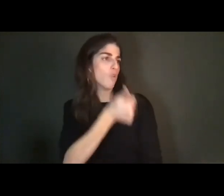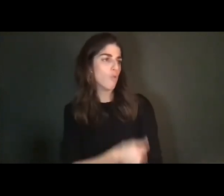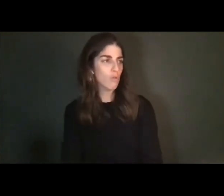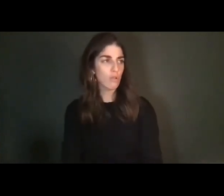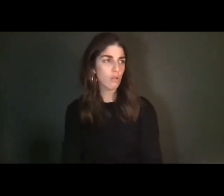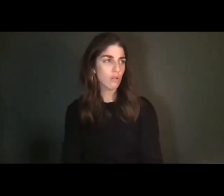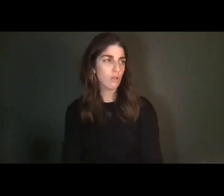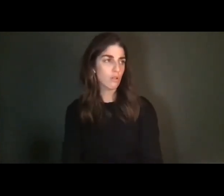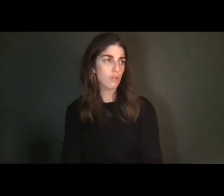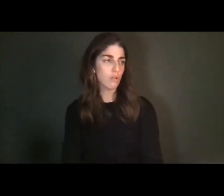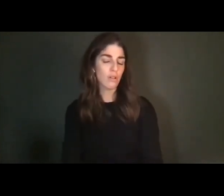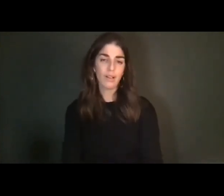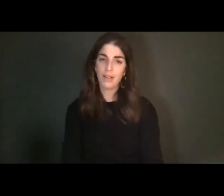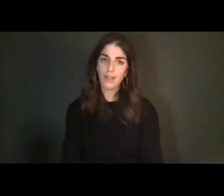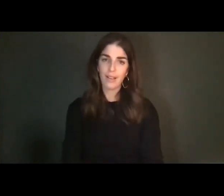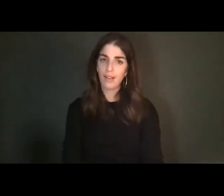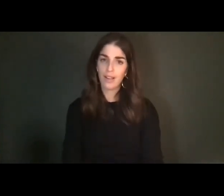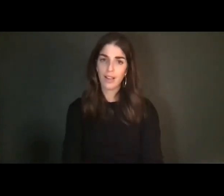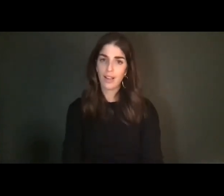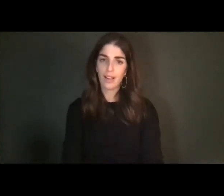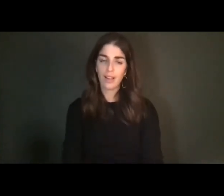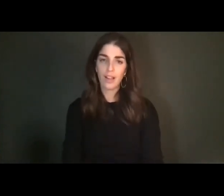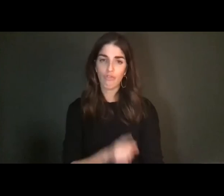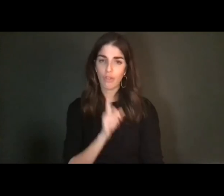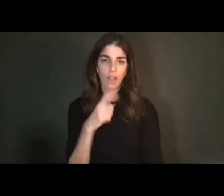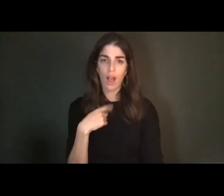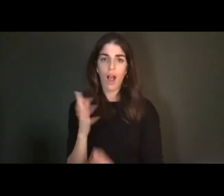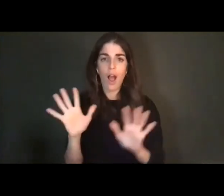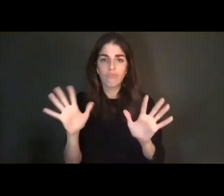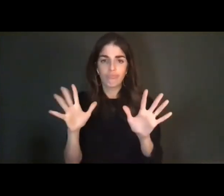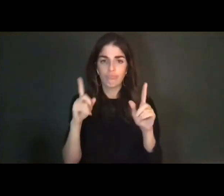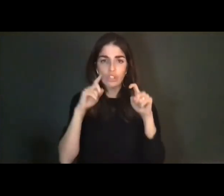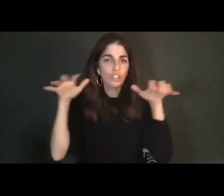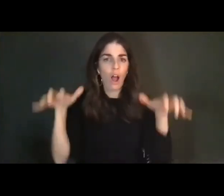My eyes basically fell out of my head, I was so surprised.